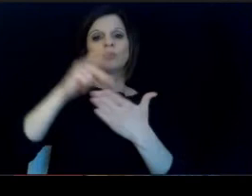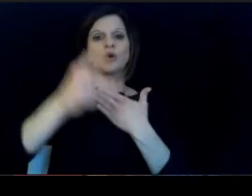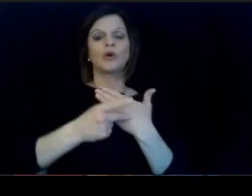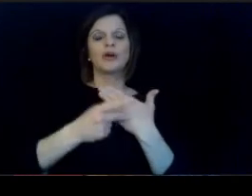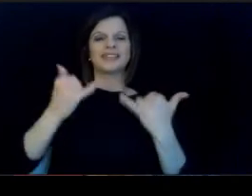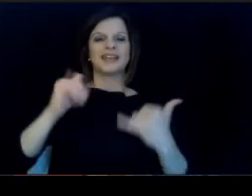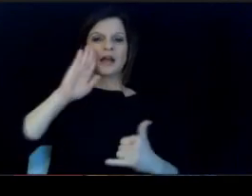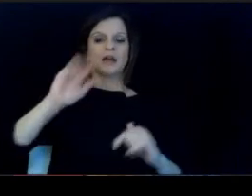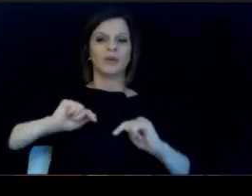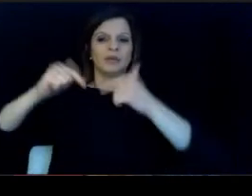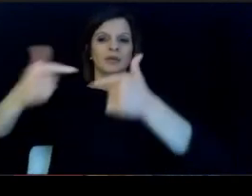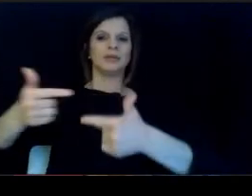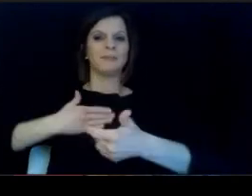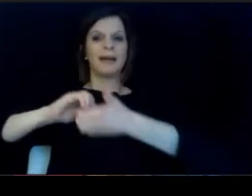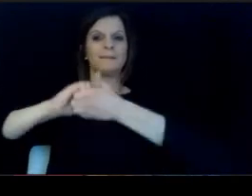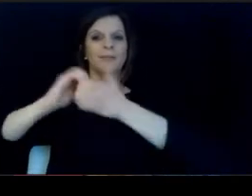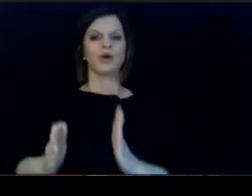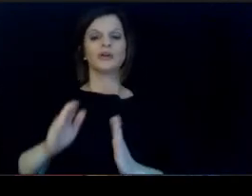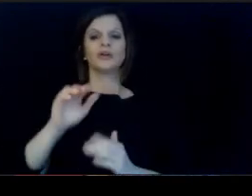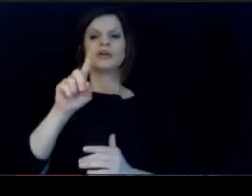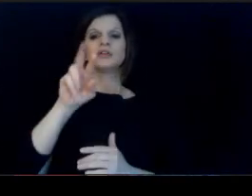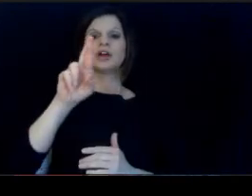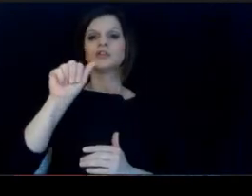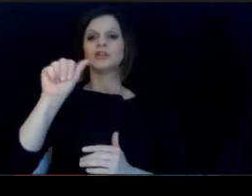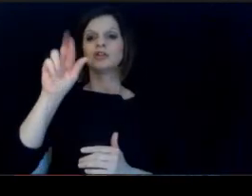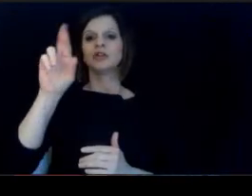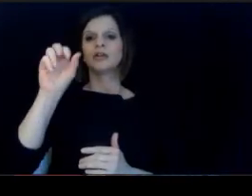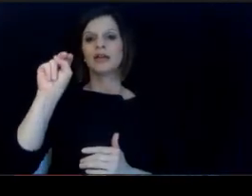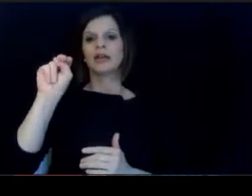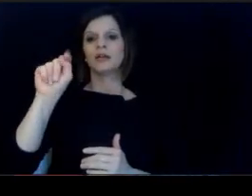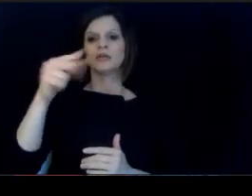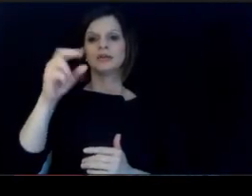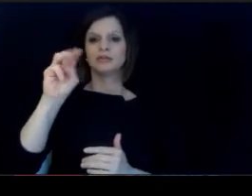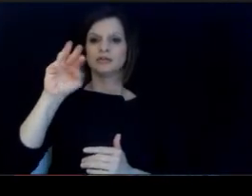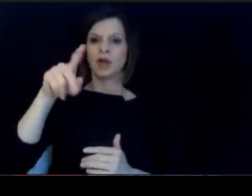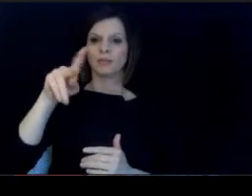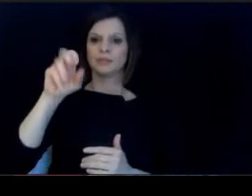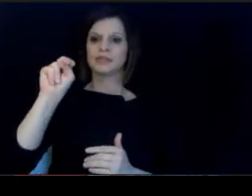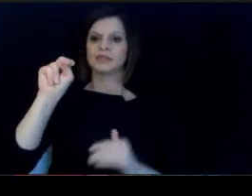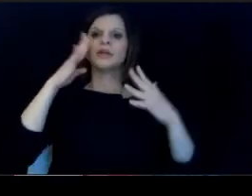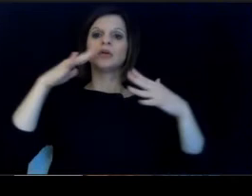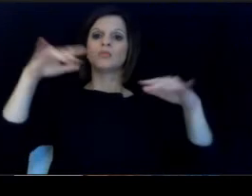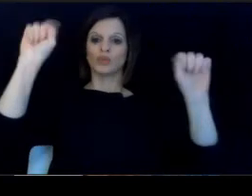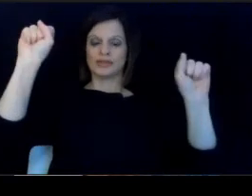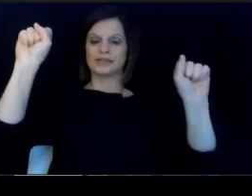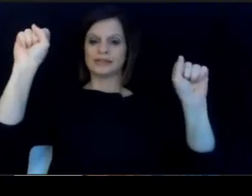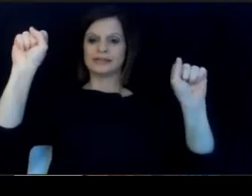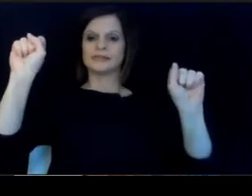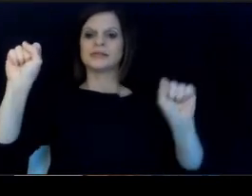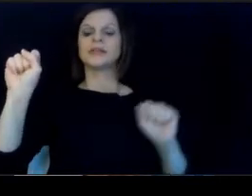my great partner, Doctor Aaron Thompson, President. of the Kentucky Council on Postsecondary Education Doctor.